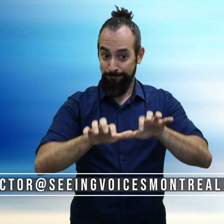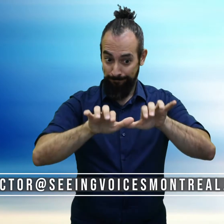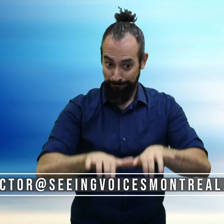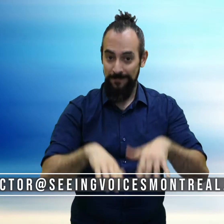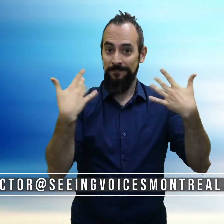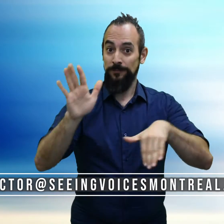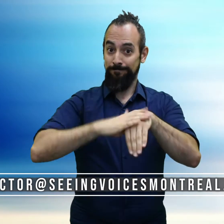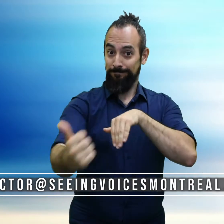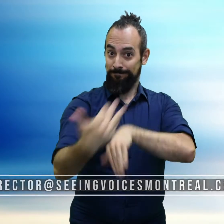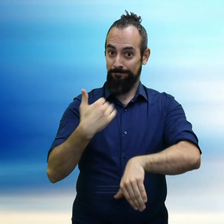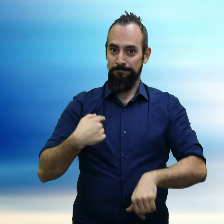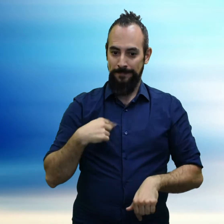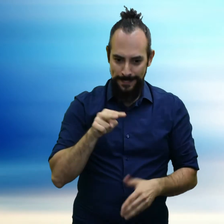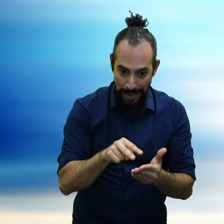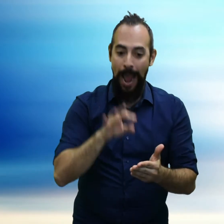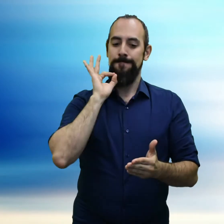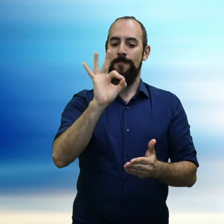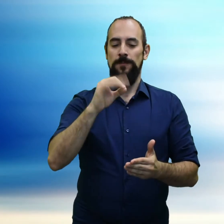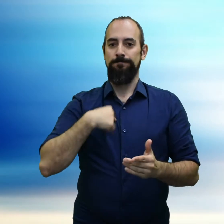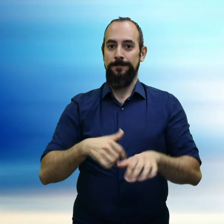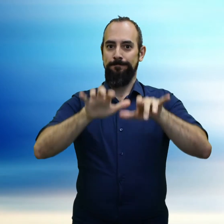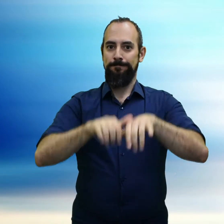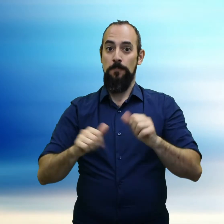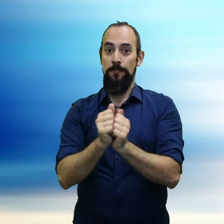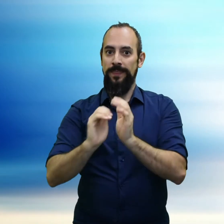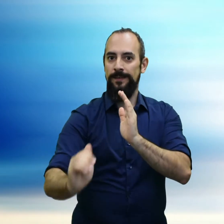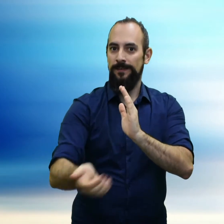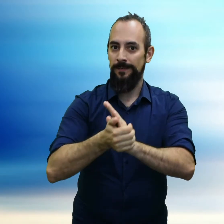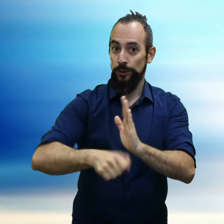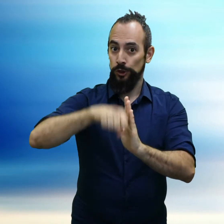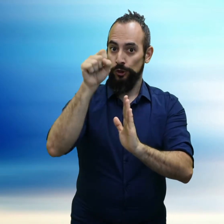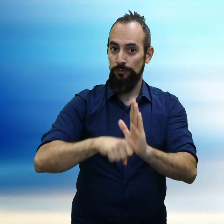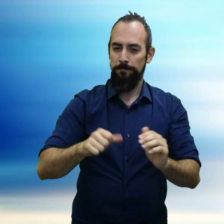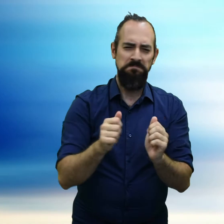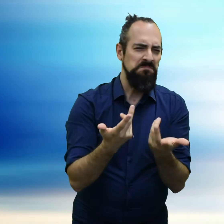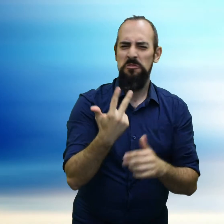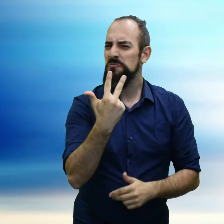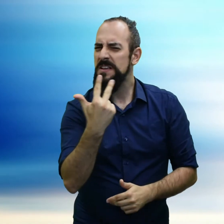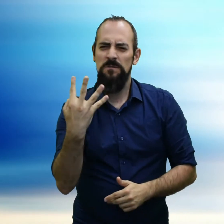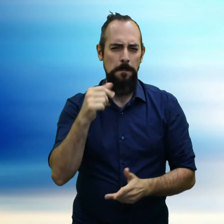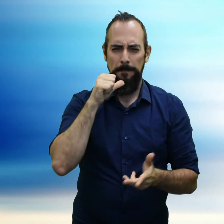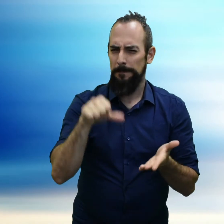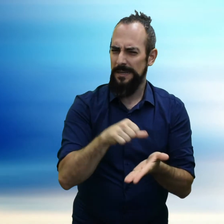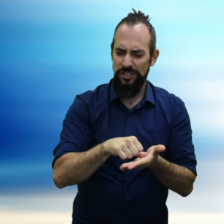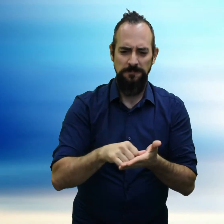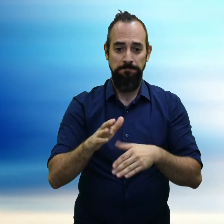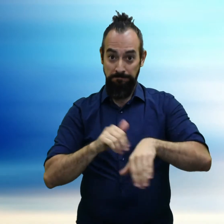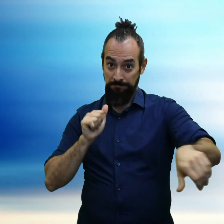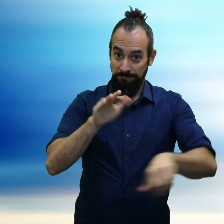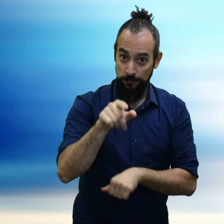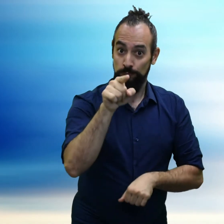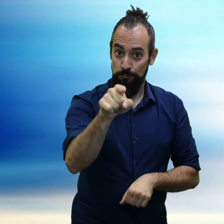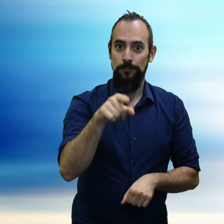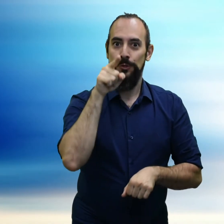Email me with that information. I will read it and email you back with a 3 to 4 pages script of the preferred character attached.